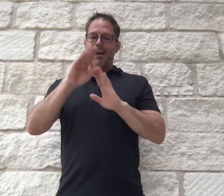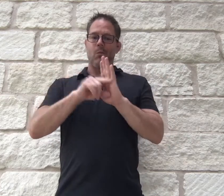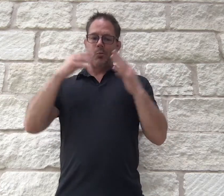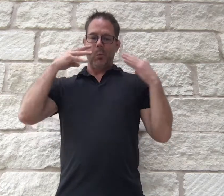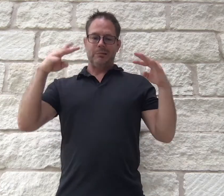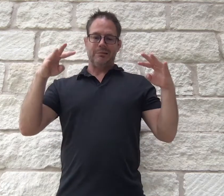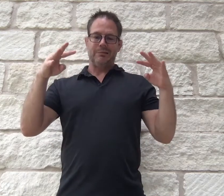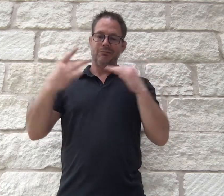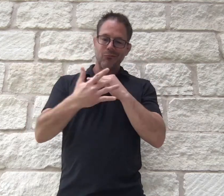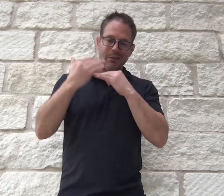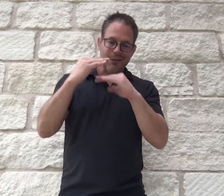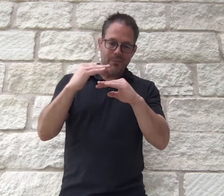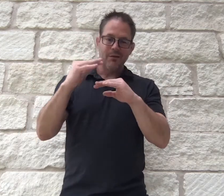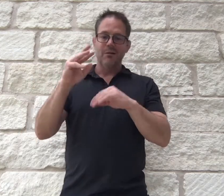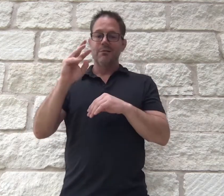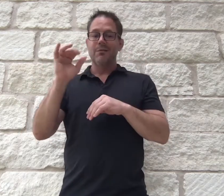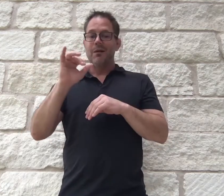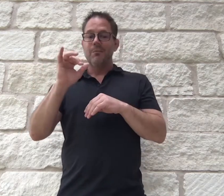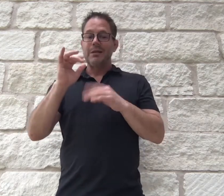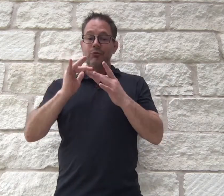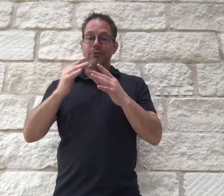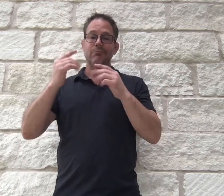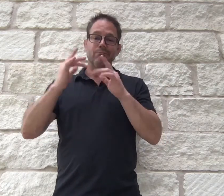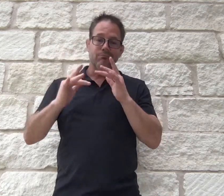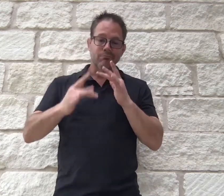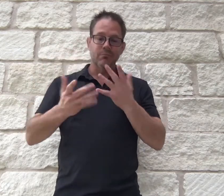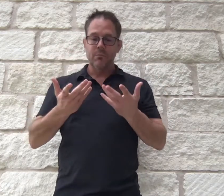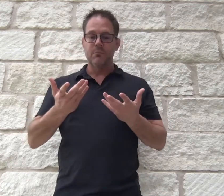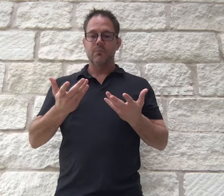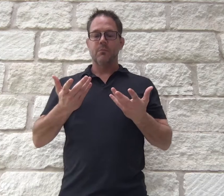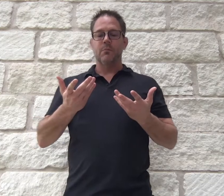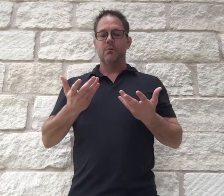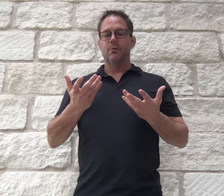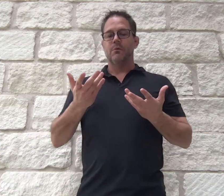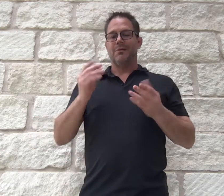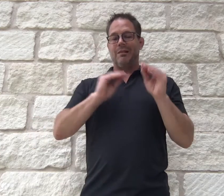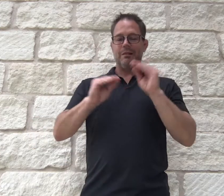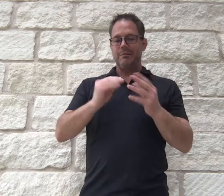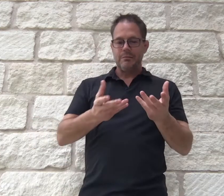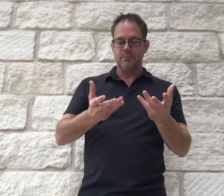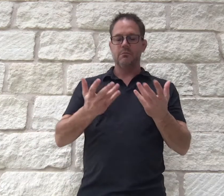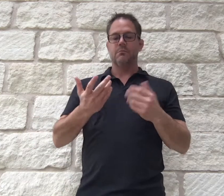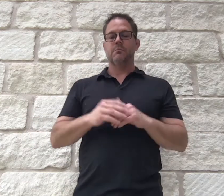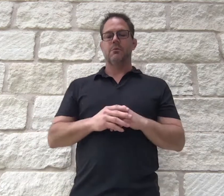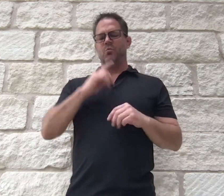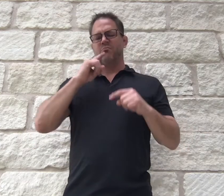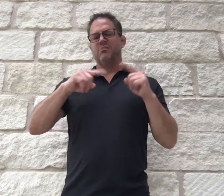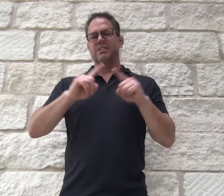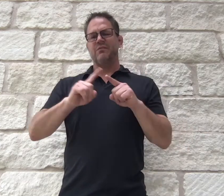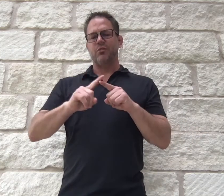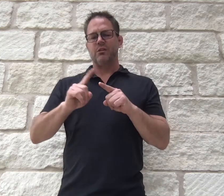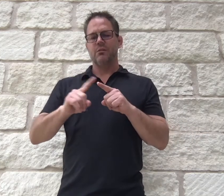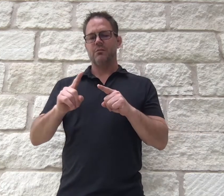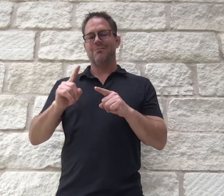and events because of the background noise and technical limitations, such as poor network connectivity and device arrangement in a dynamic environment, that will render VRI